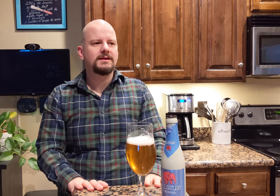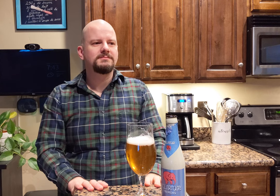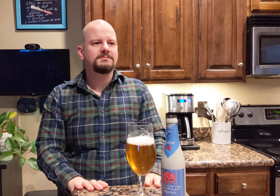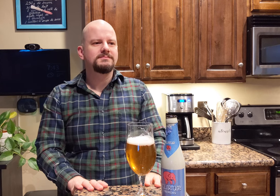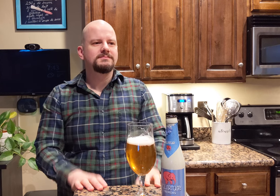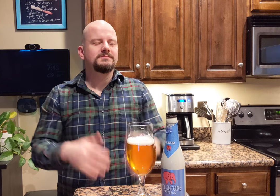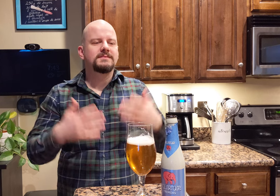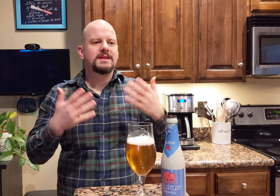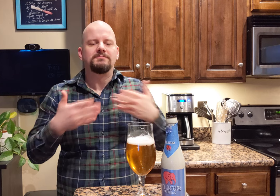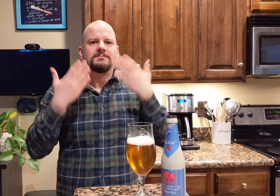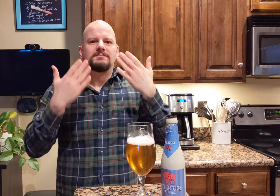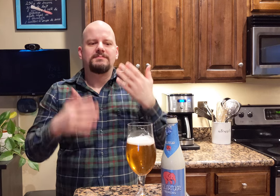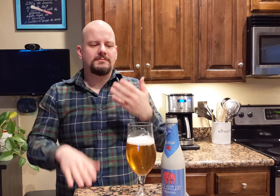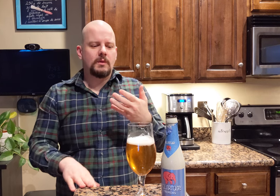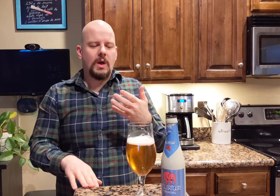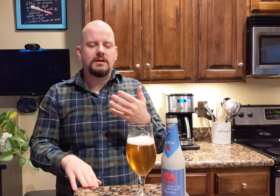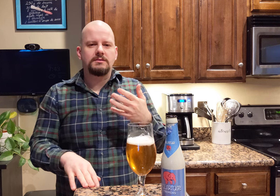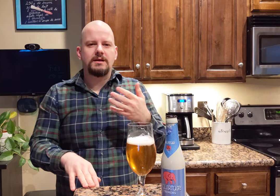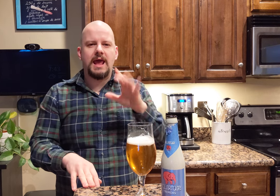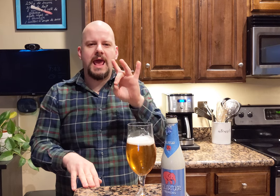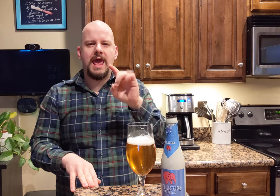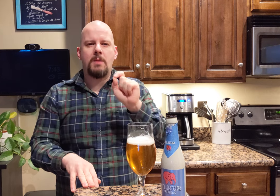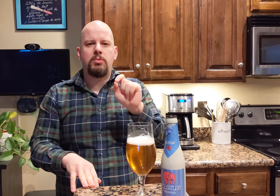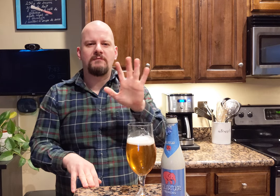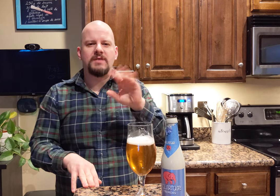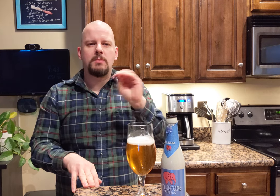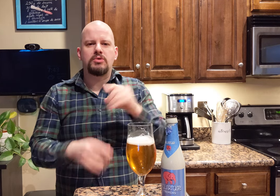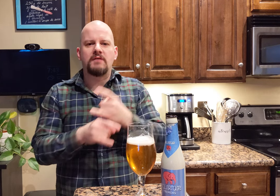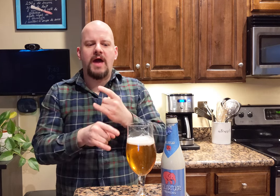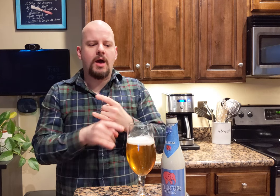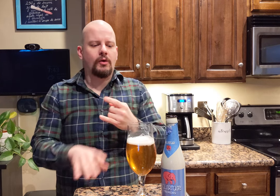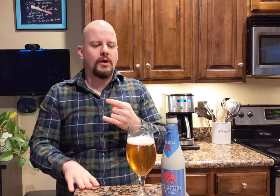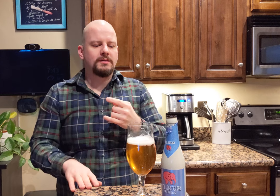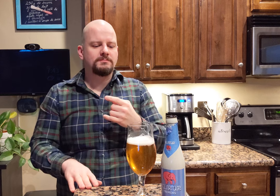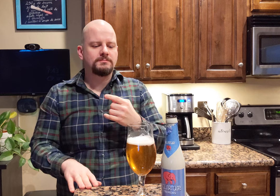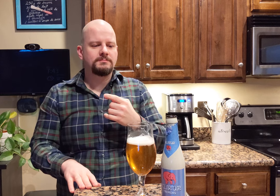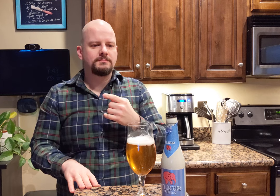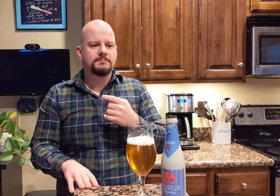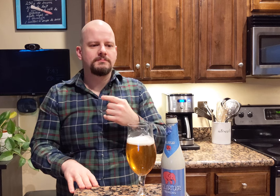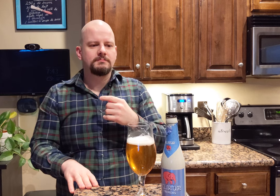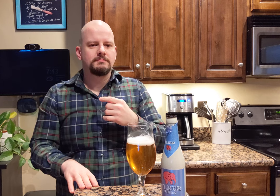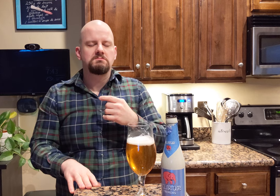It spikes me up because of 8.5 % of alcohol.